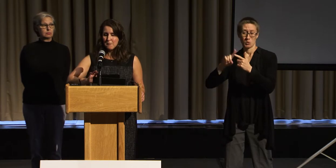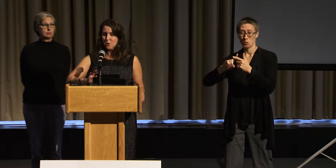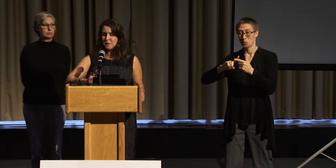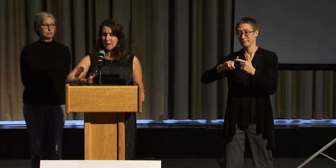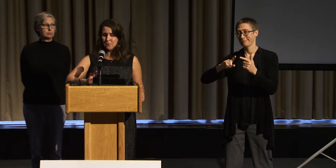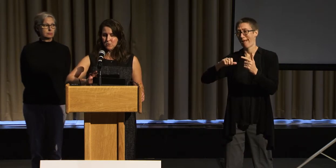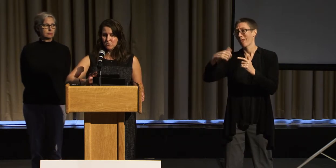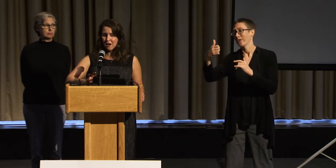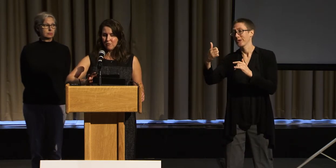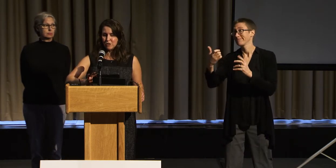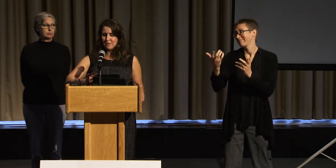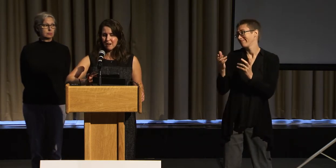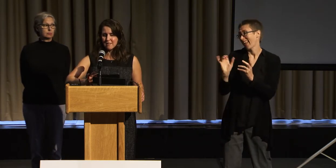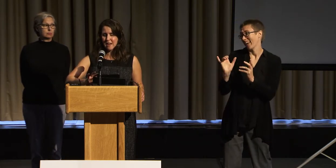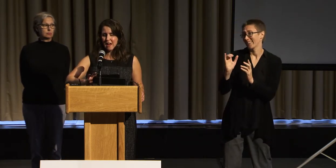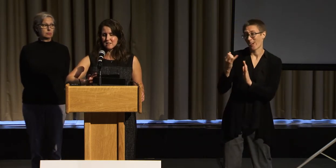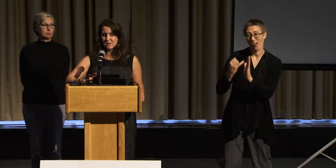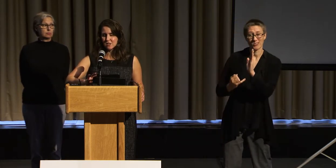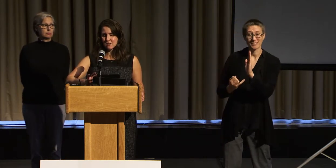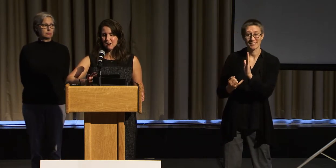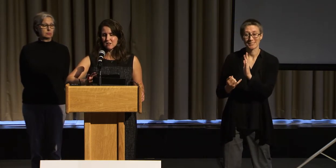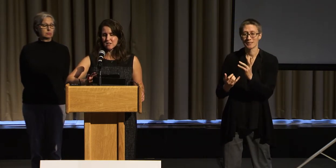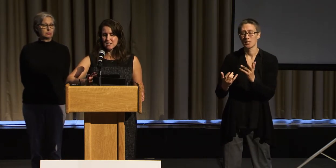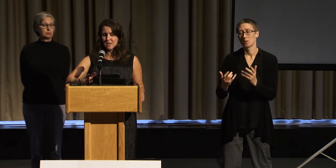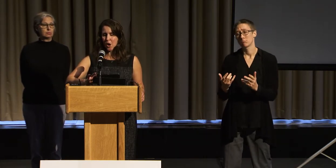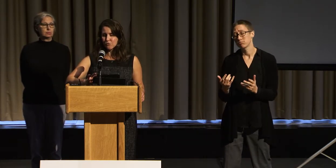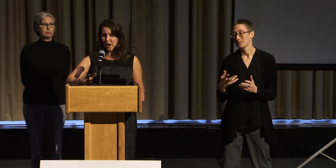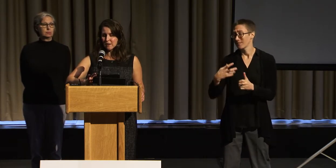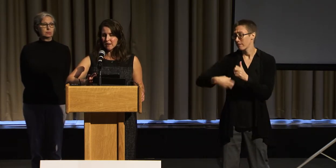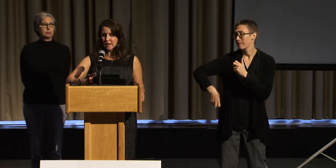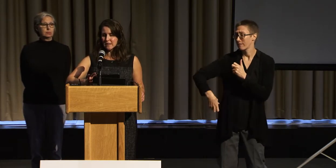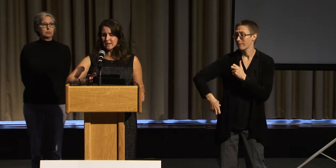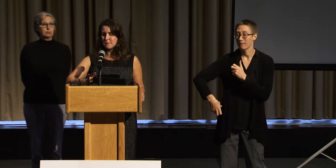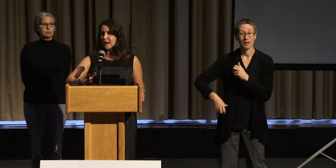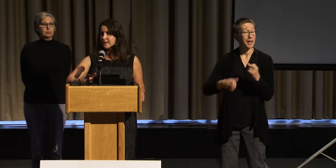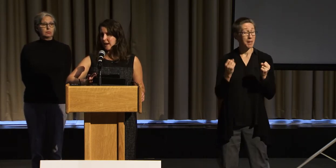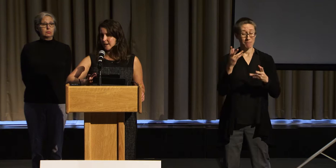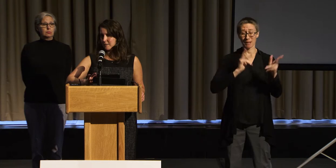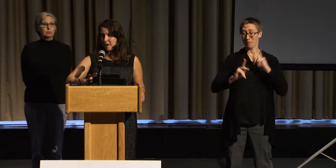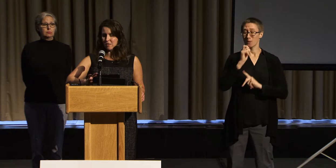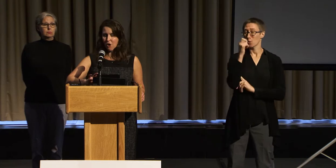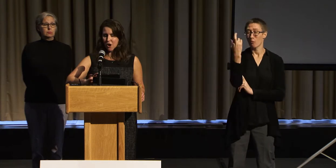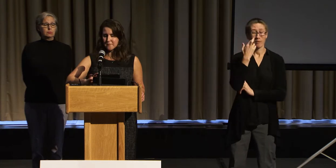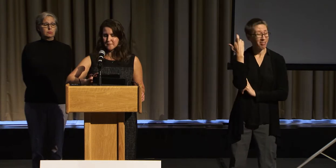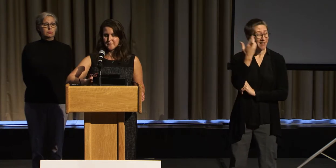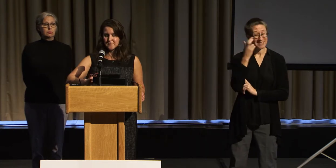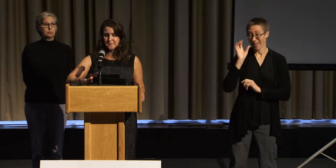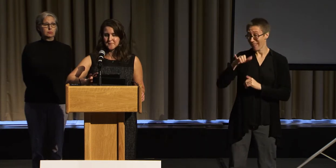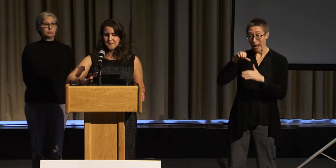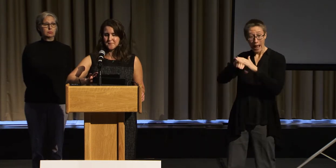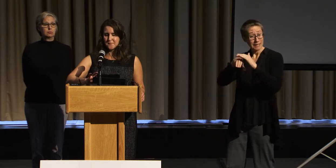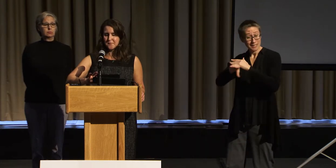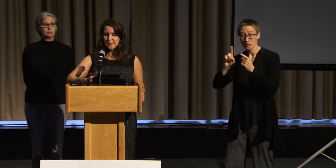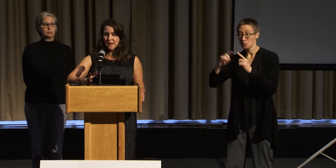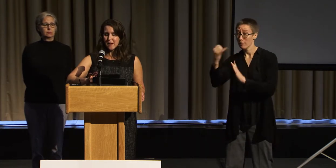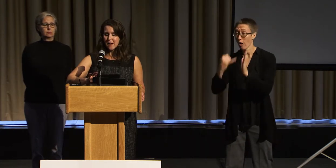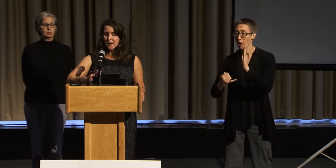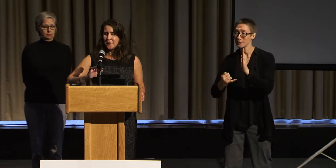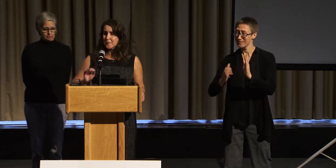Most people do not realize that access to the arts is a right and is mandated by law.